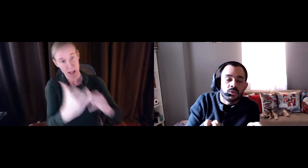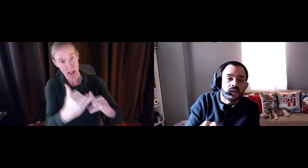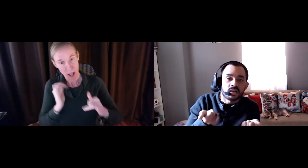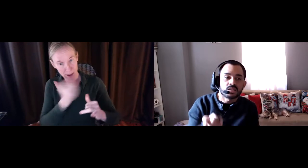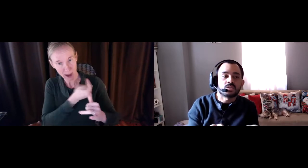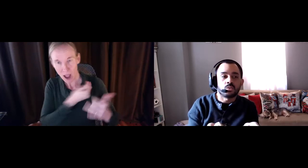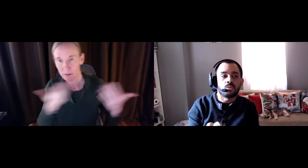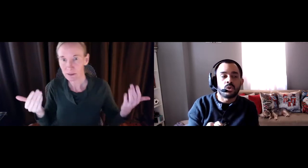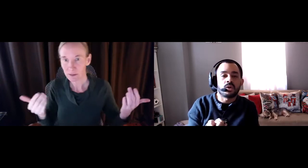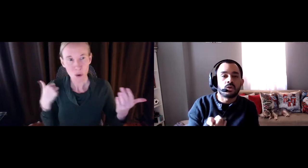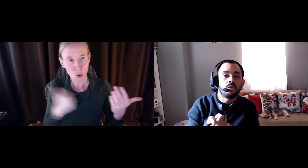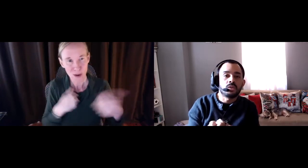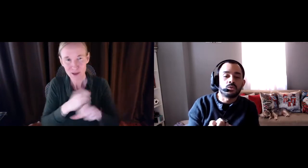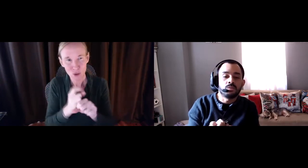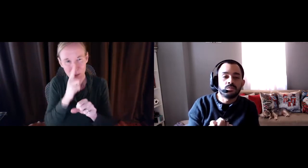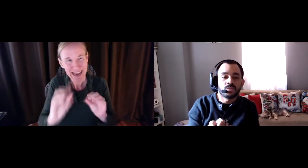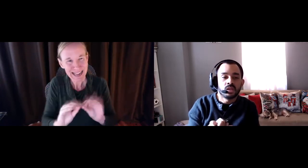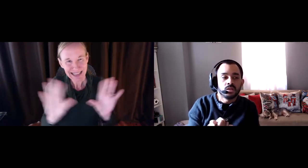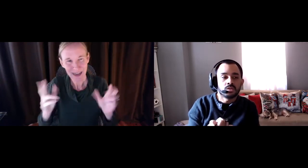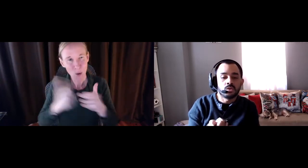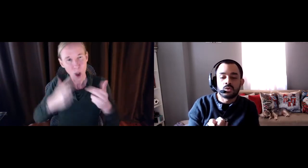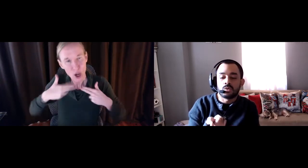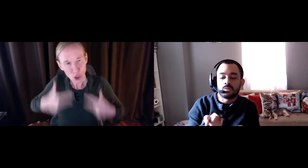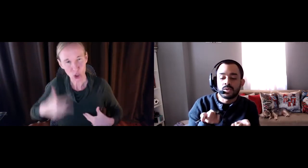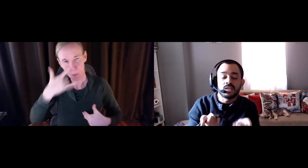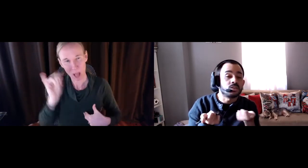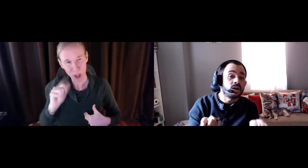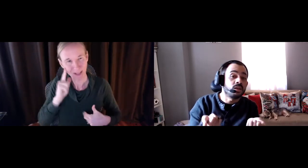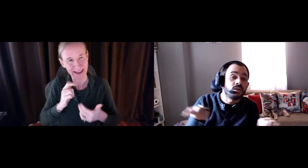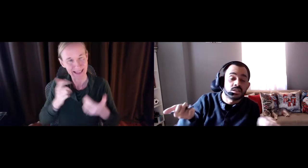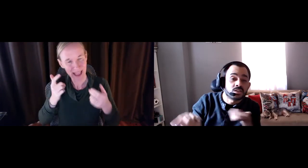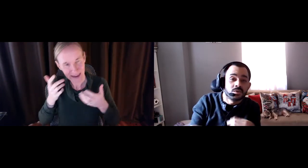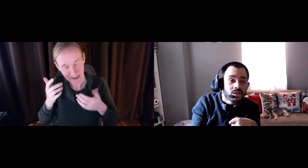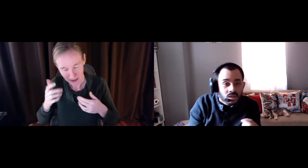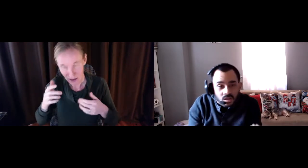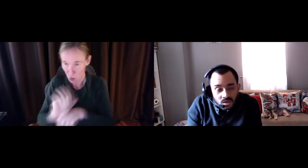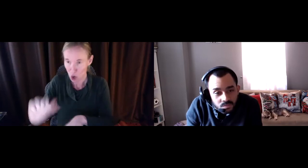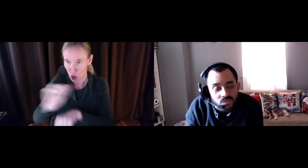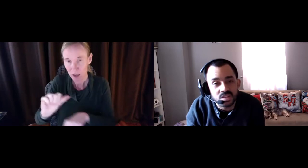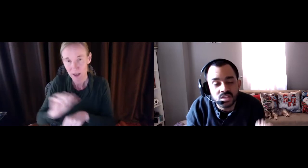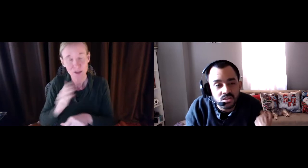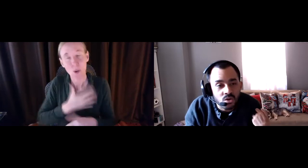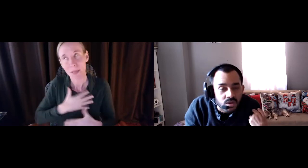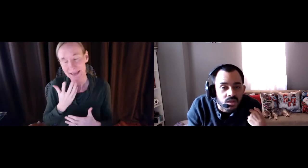today and meet with your legislators, just tell your story. They are human beings just like us. We need it